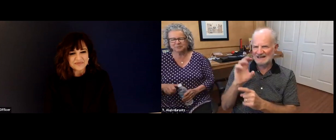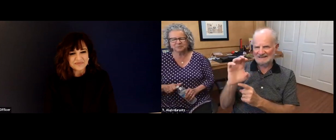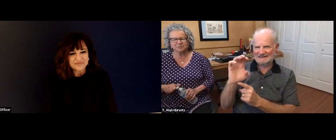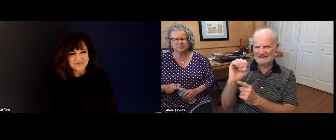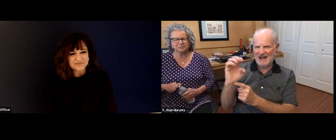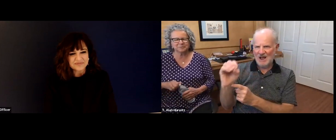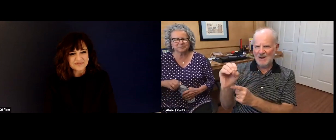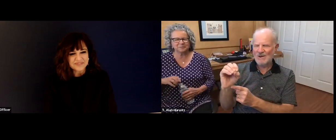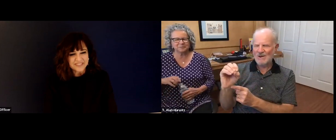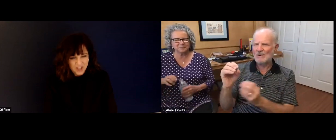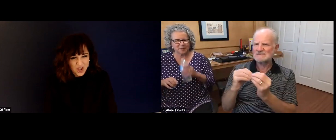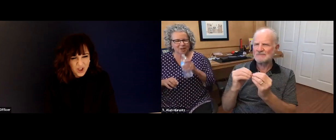do that and change your title.